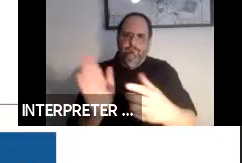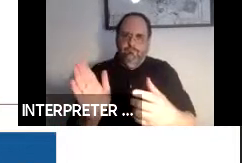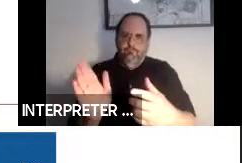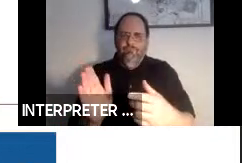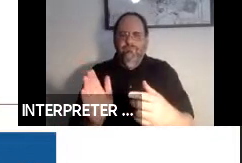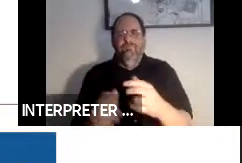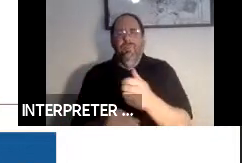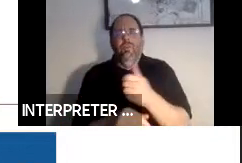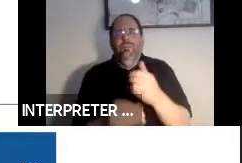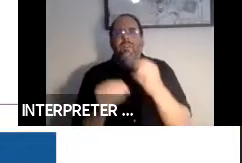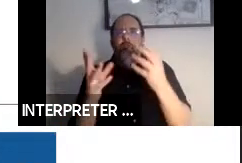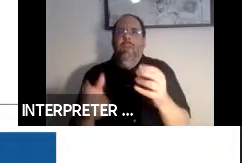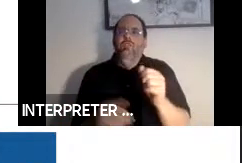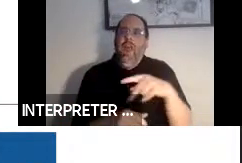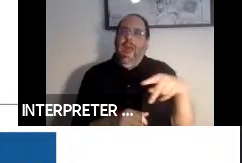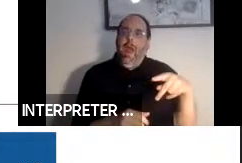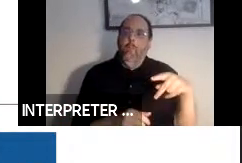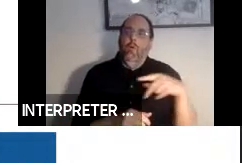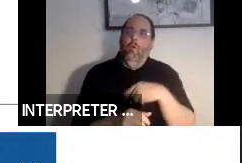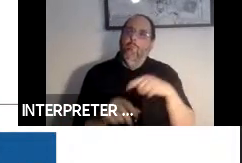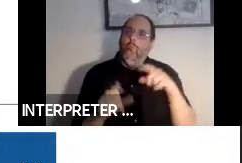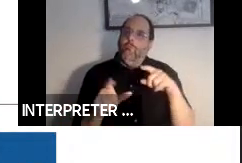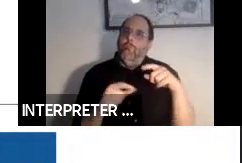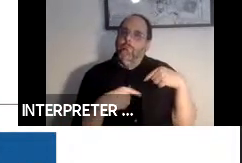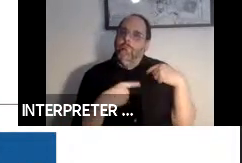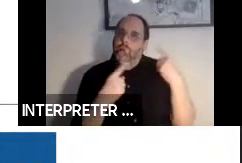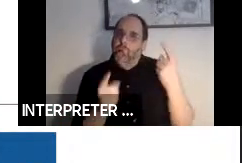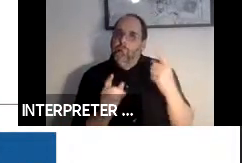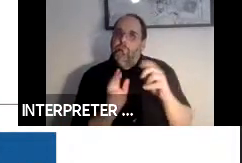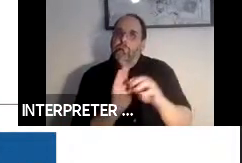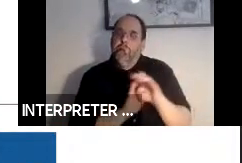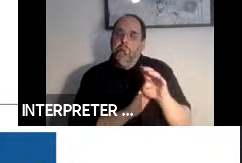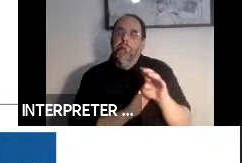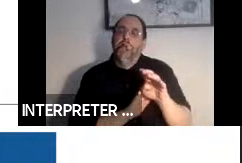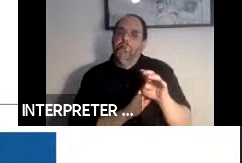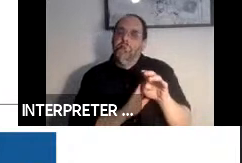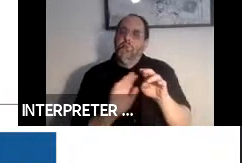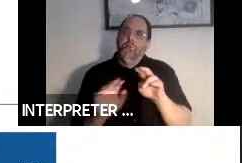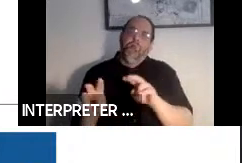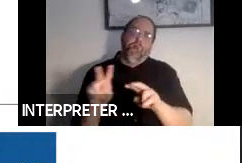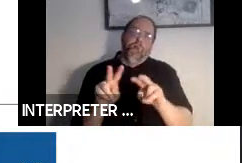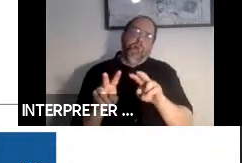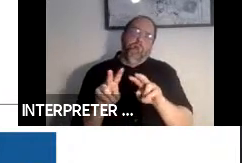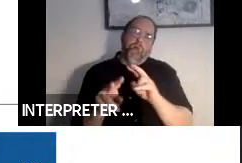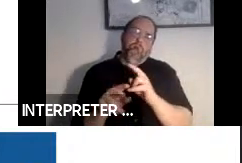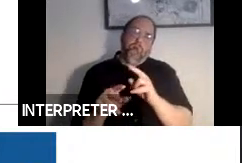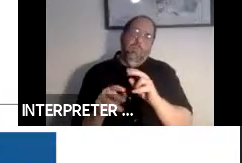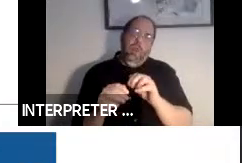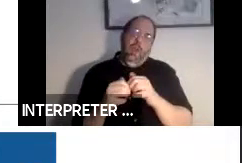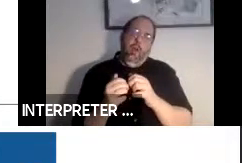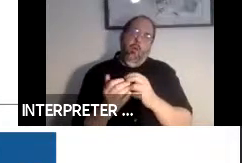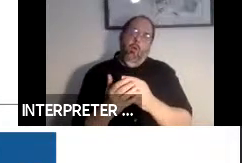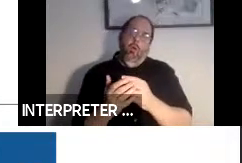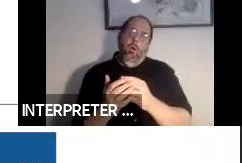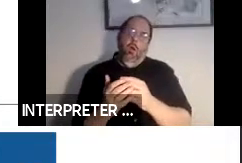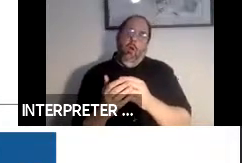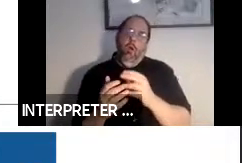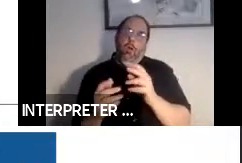app that we have been testing and developing that looks at how learning individuals preferences can